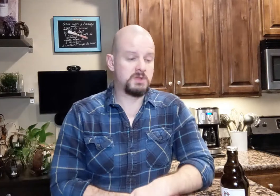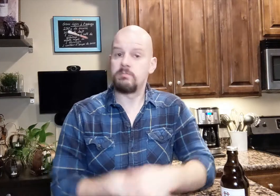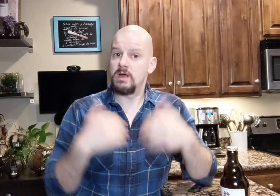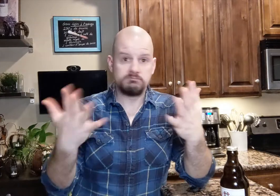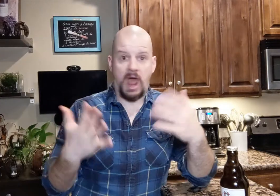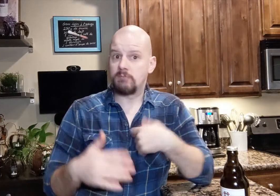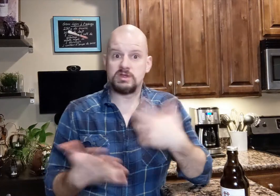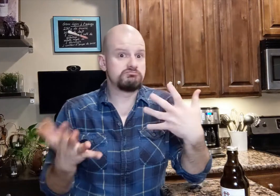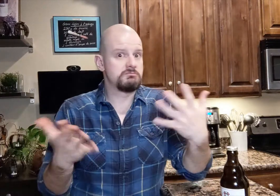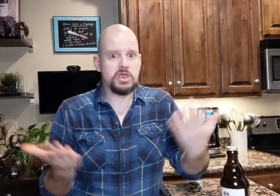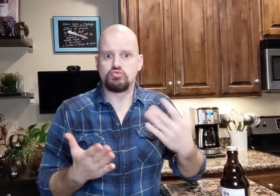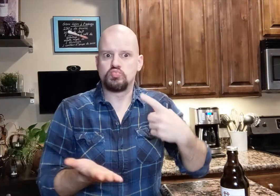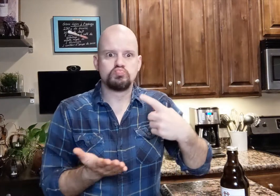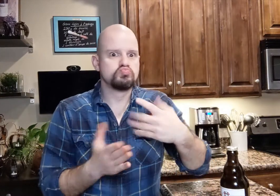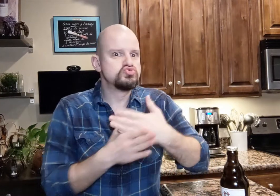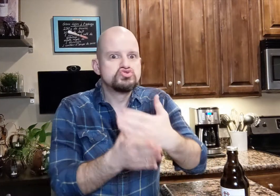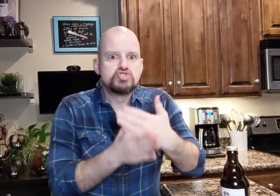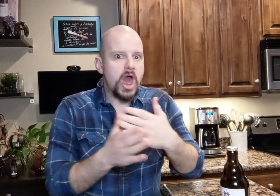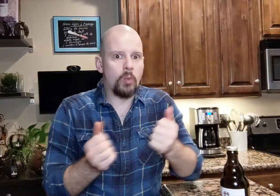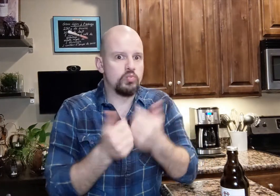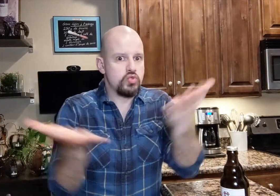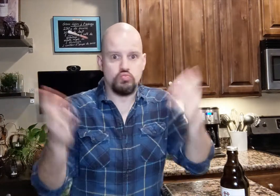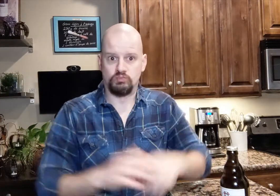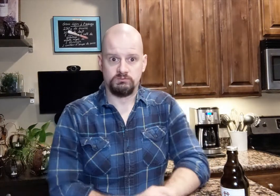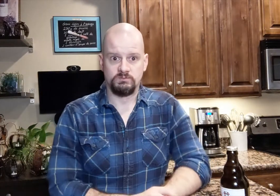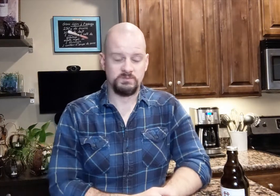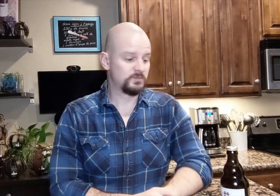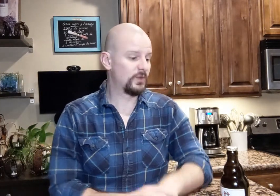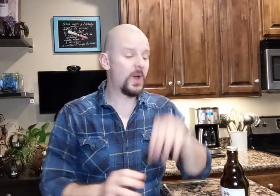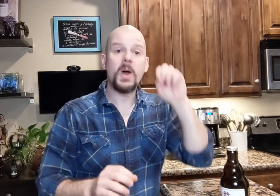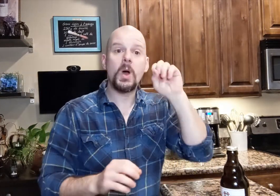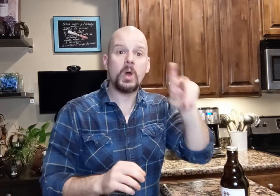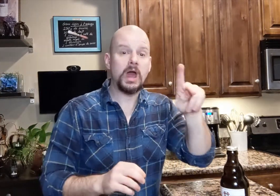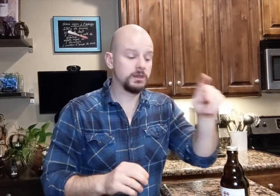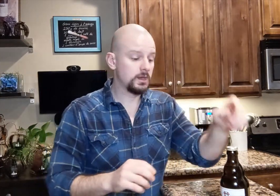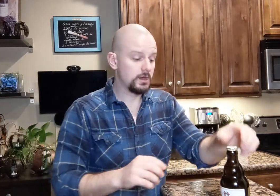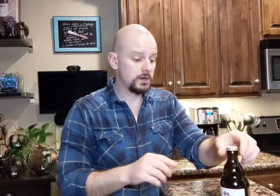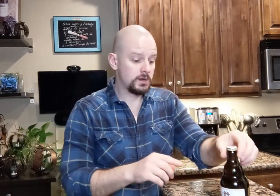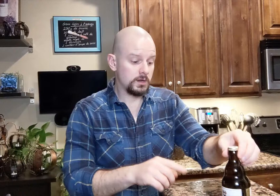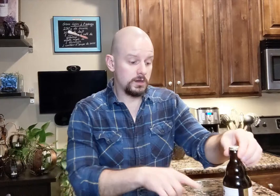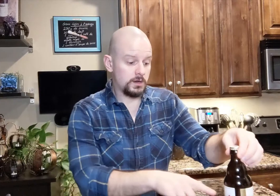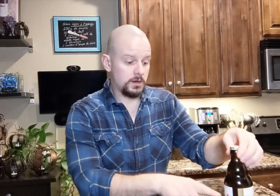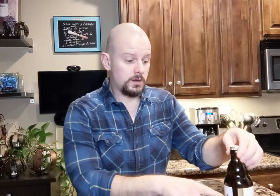I'm here to share this with you. Okay...